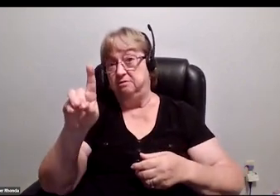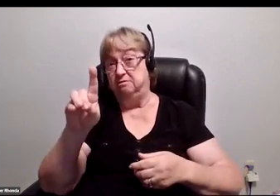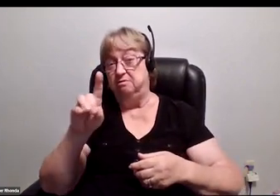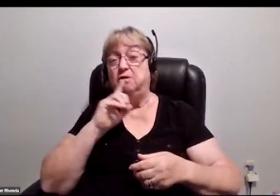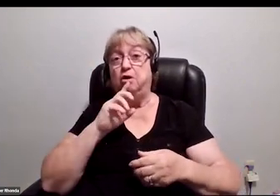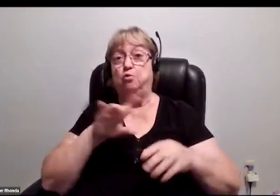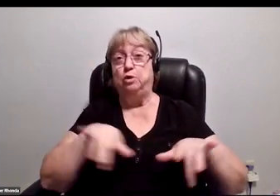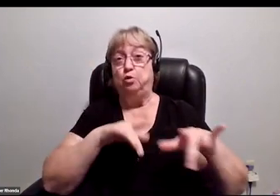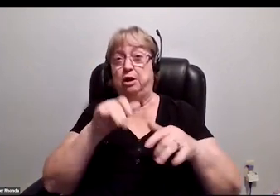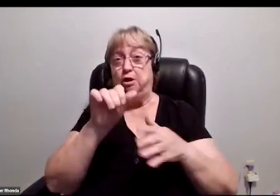with Disabilities,